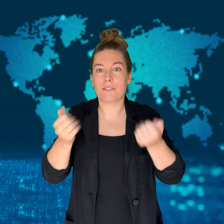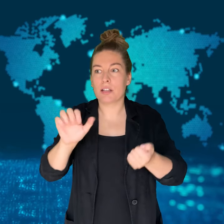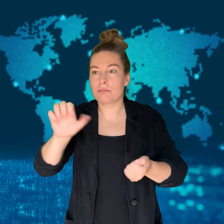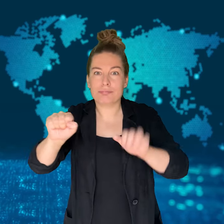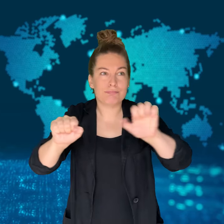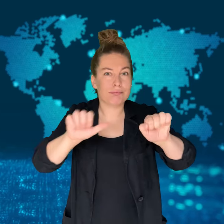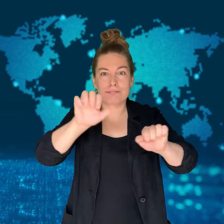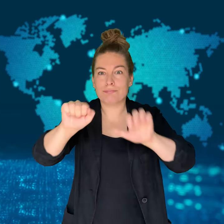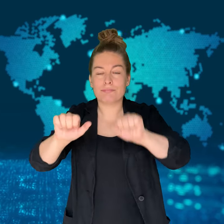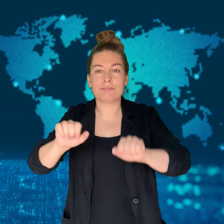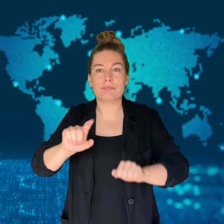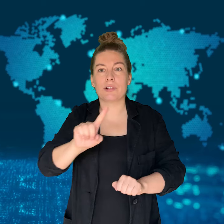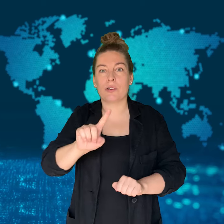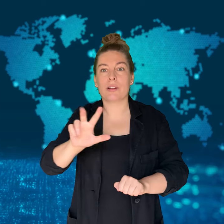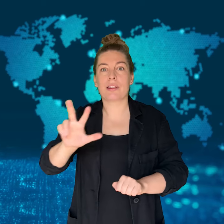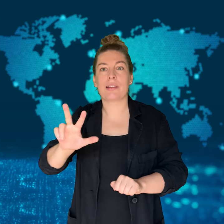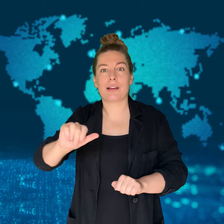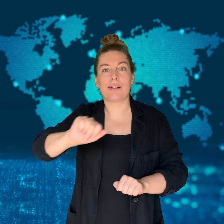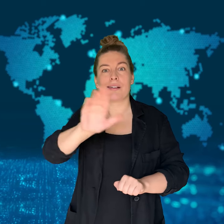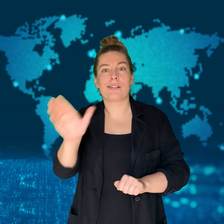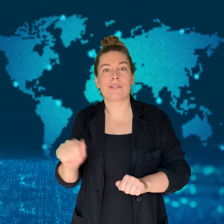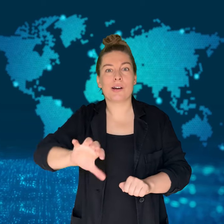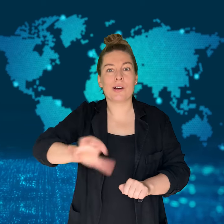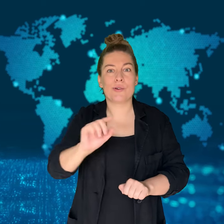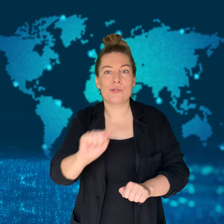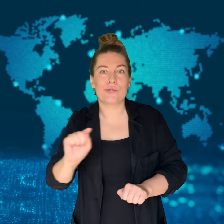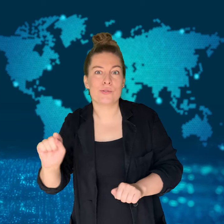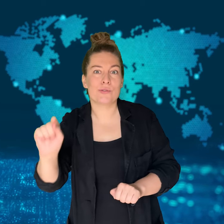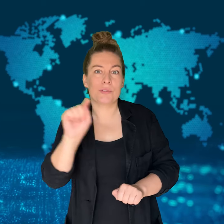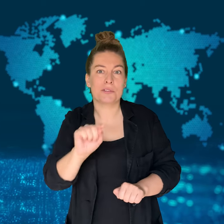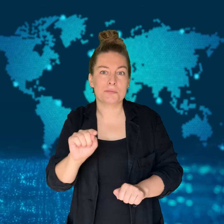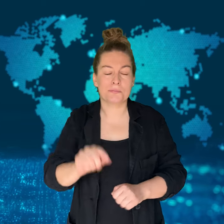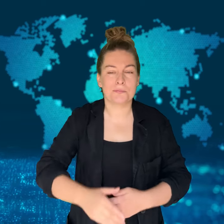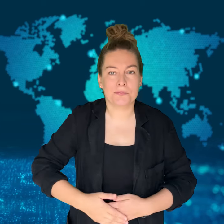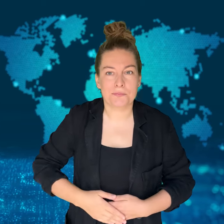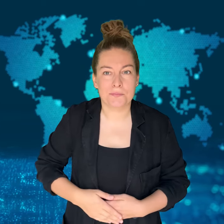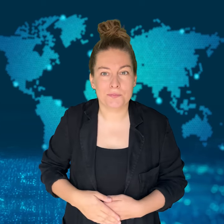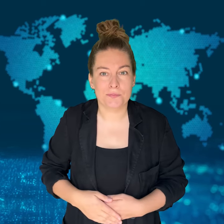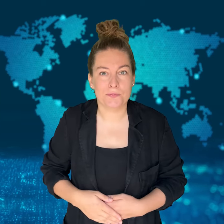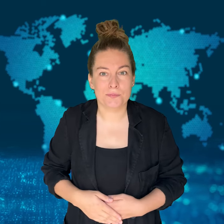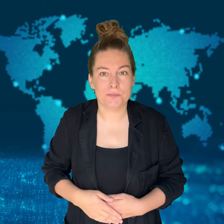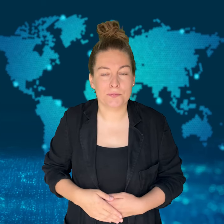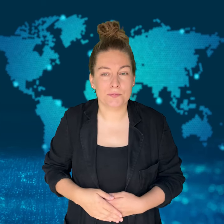It has been detected in at least 13 African nations